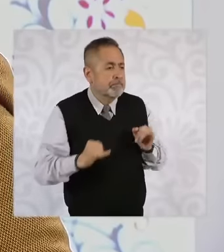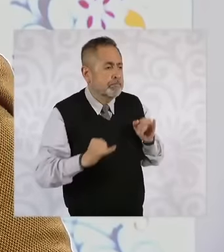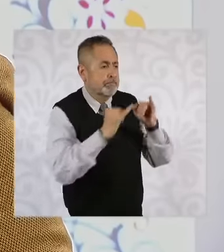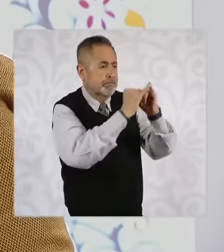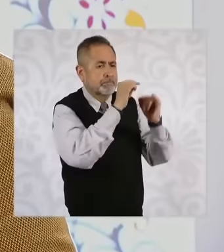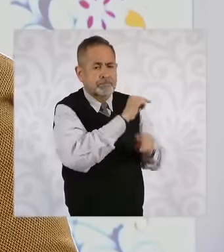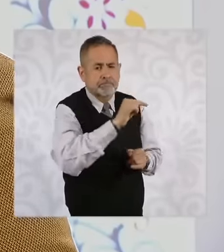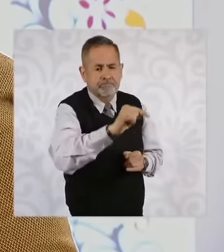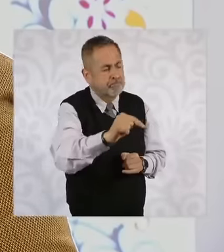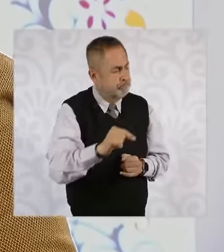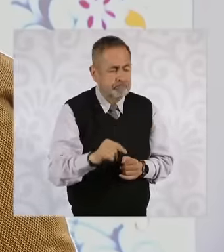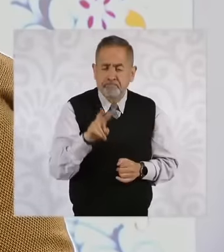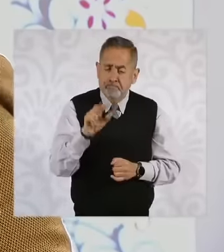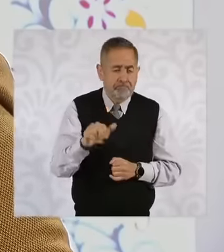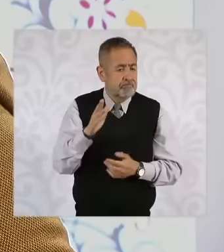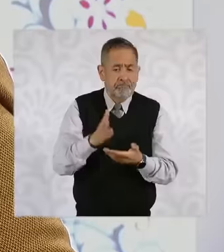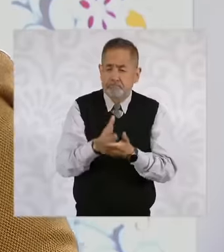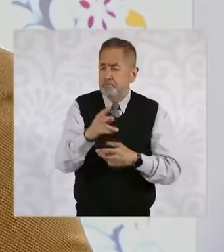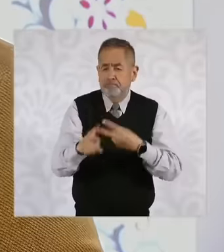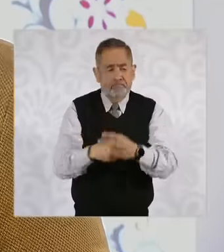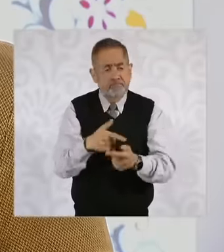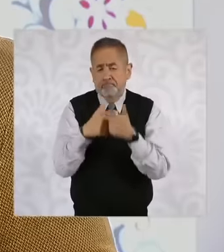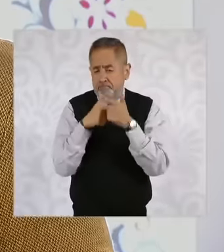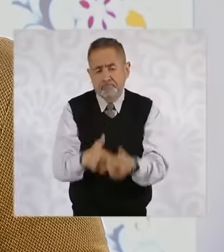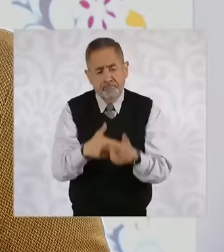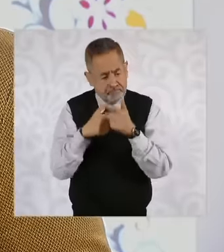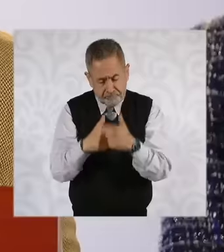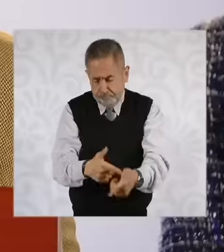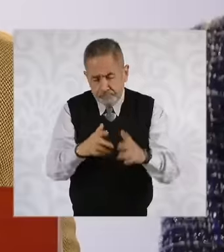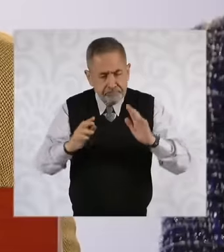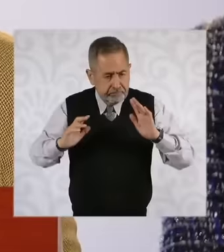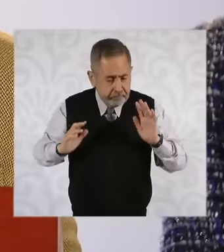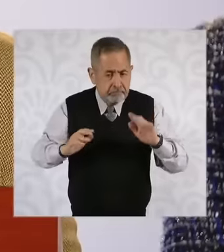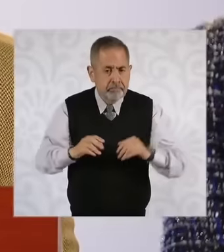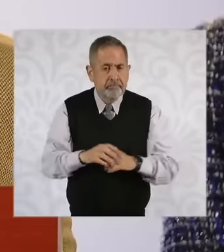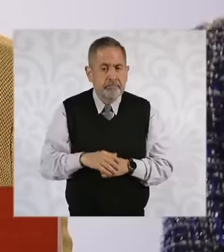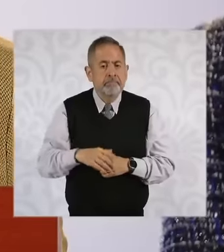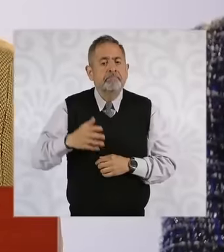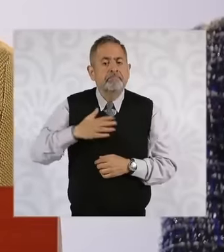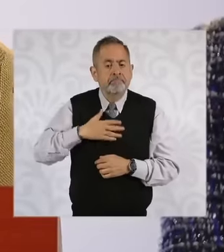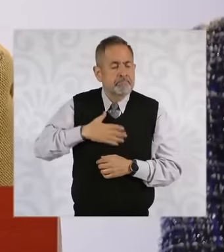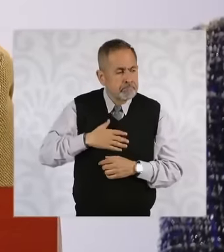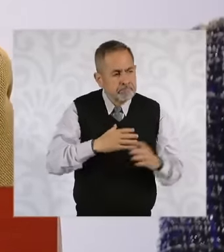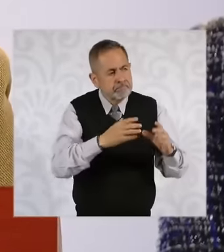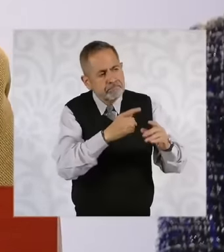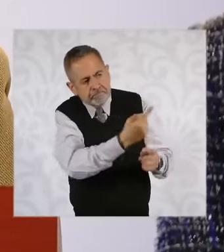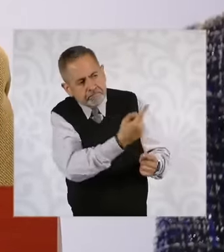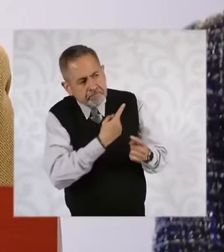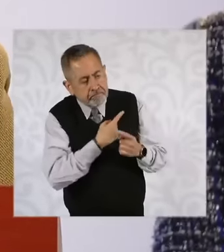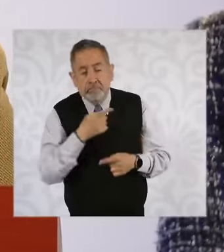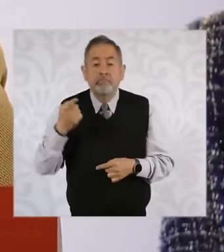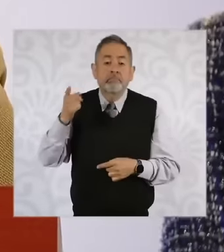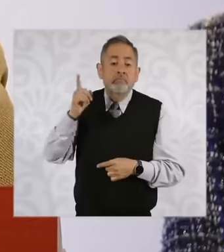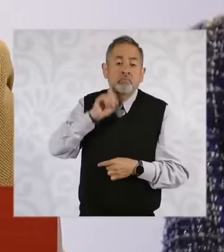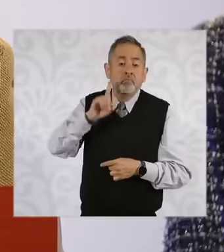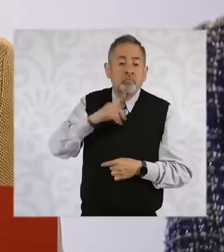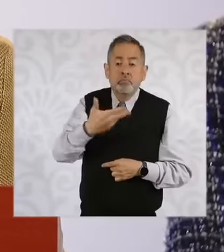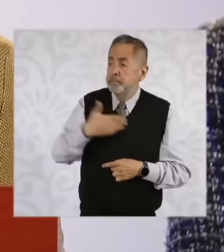forward, however, President Claudia Shean instructed us to